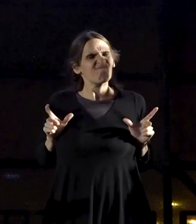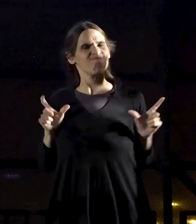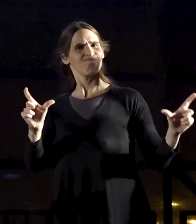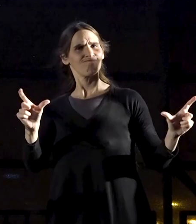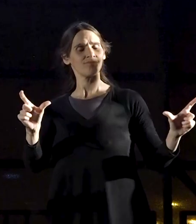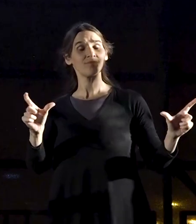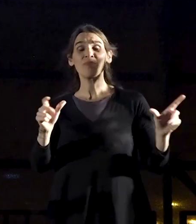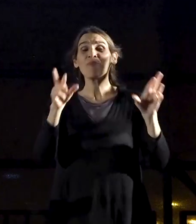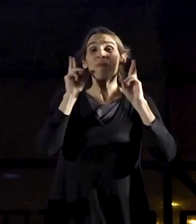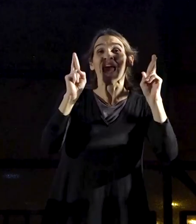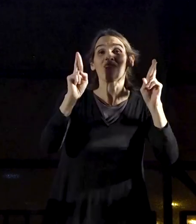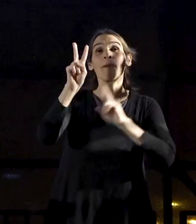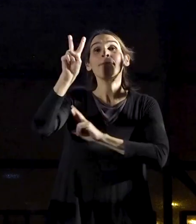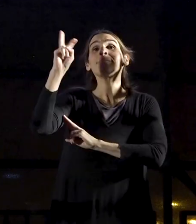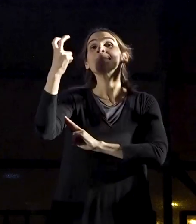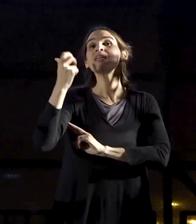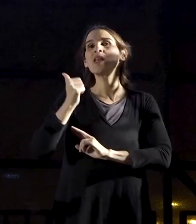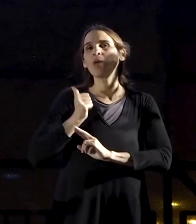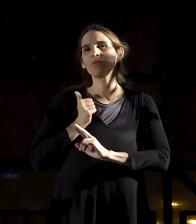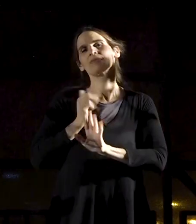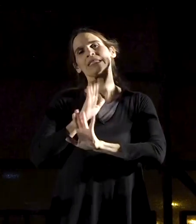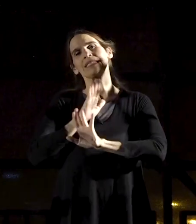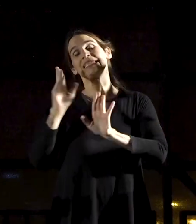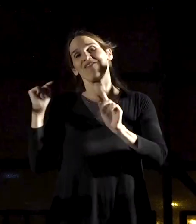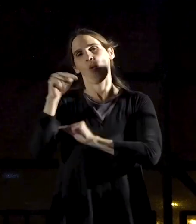in the hope that the reservists would arrive on time